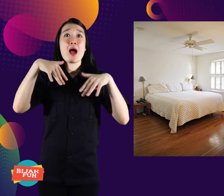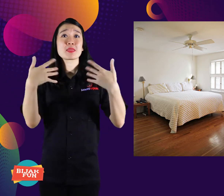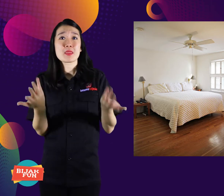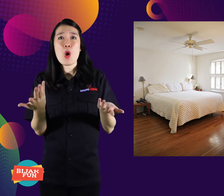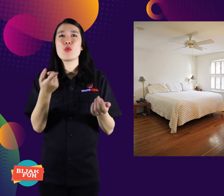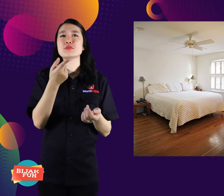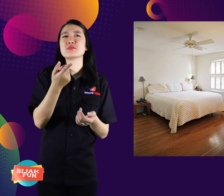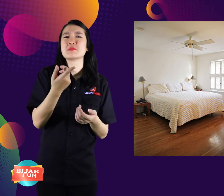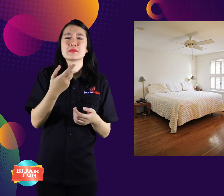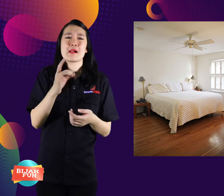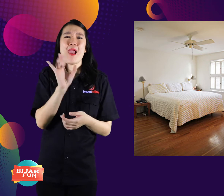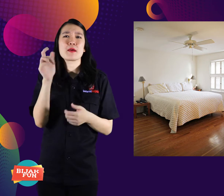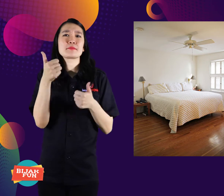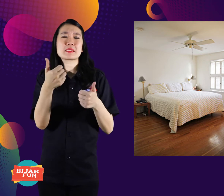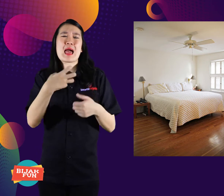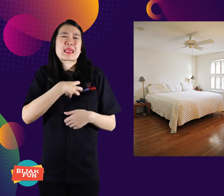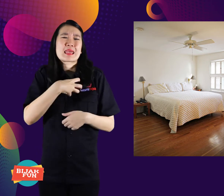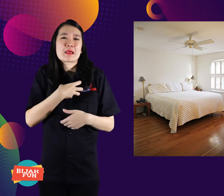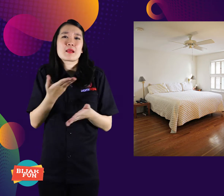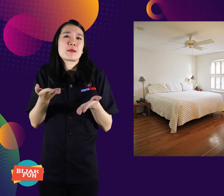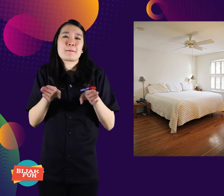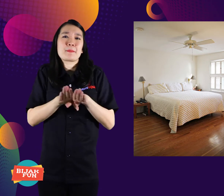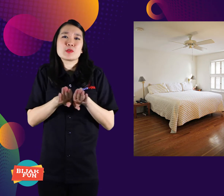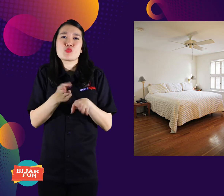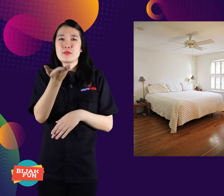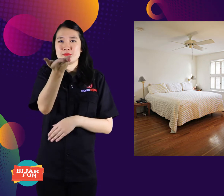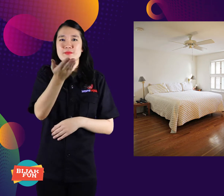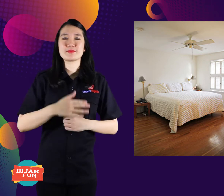Or others according to interest.